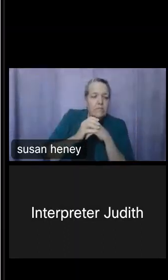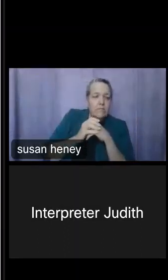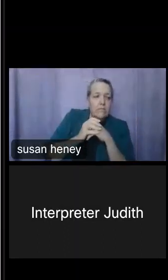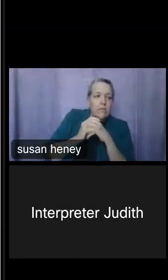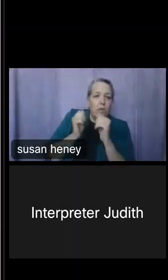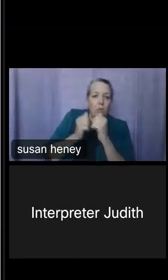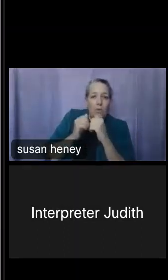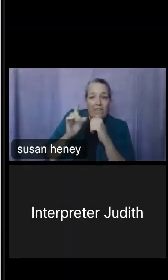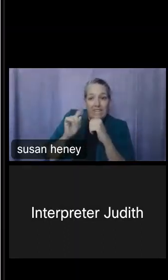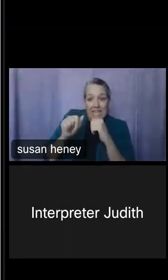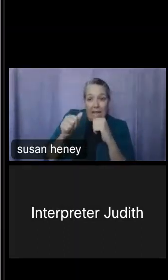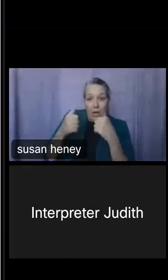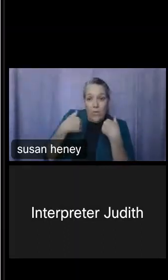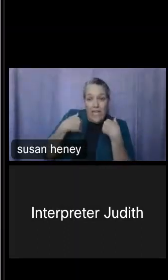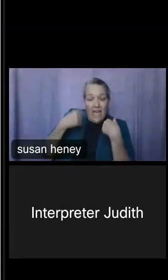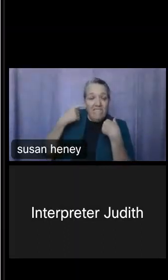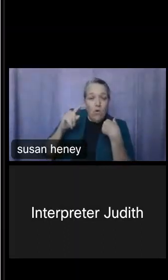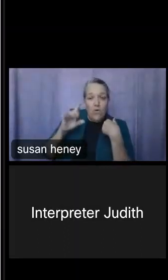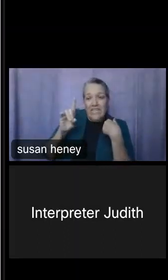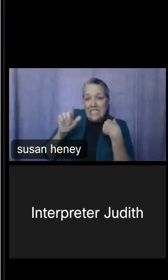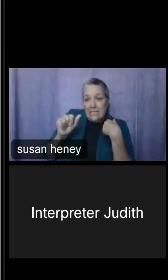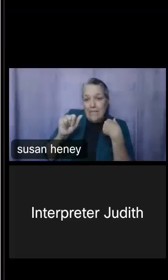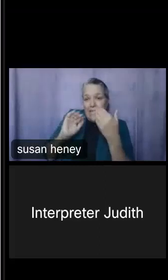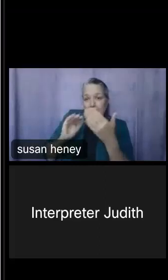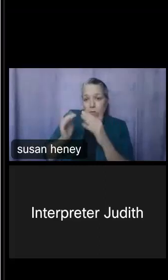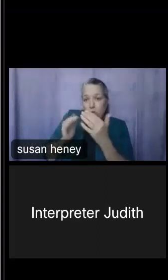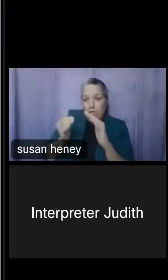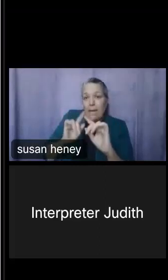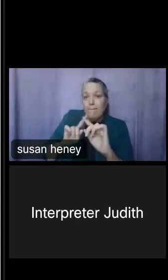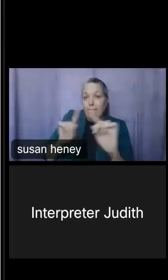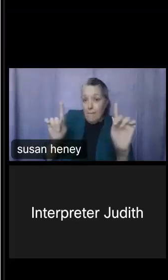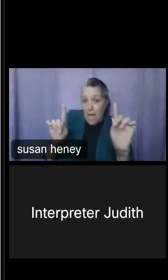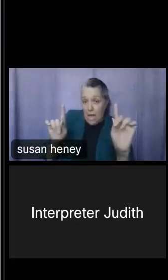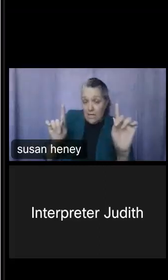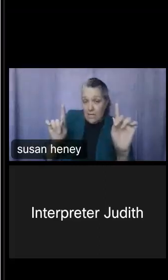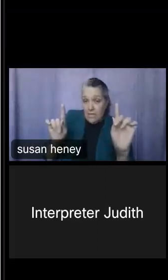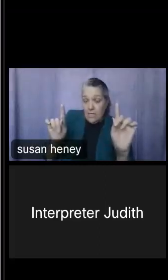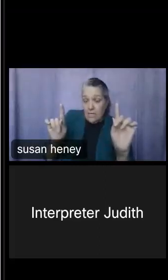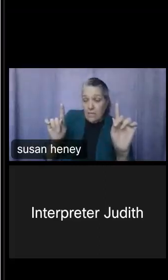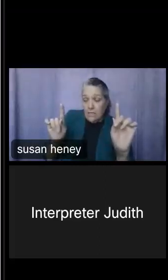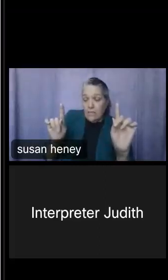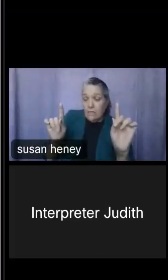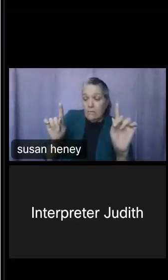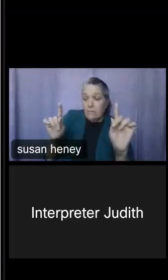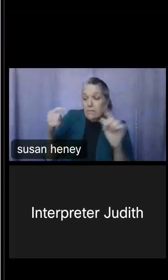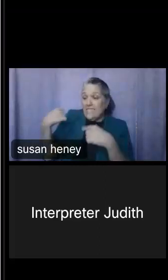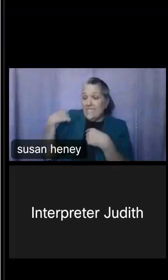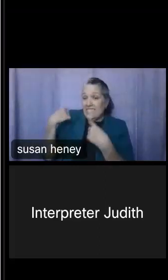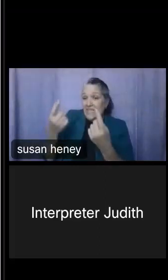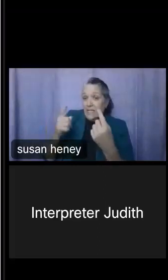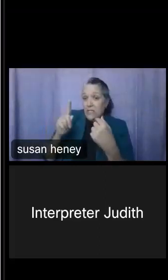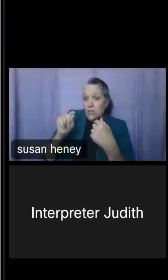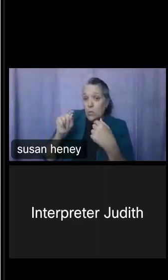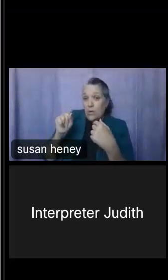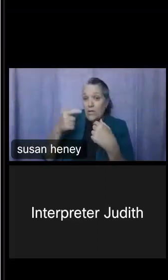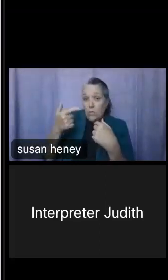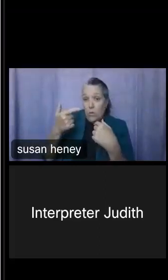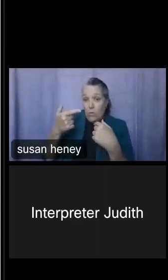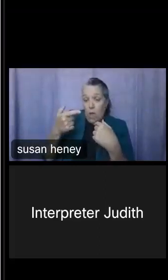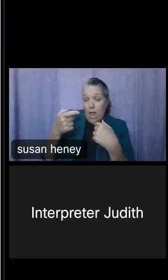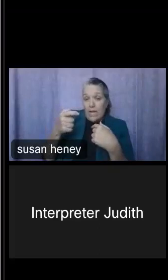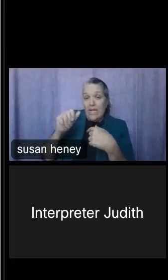for the disability community, but as of 2021, American Communities, ACS, one-year estimates,